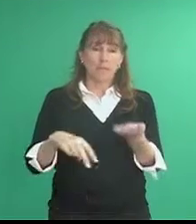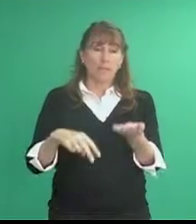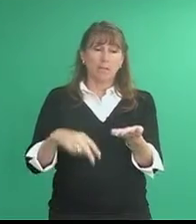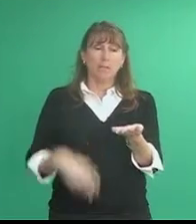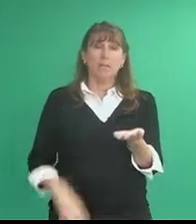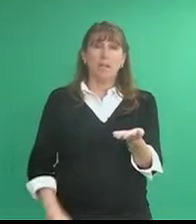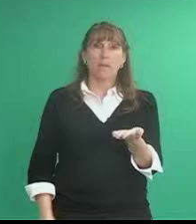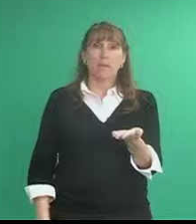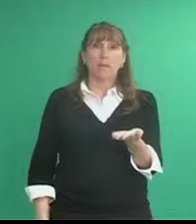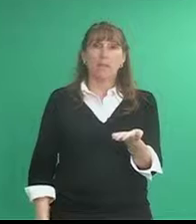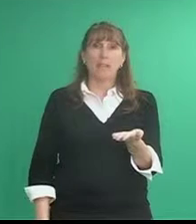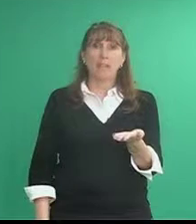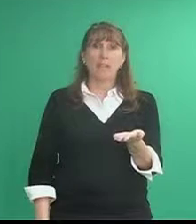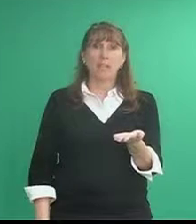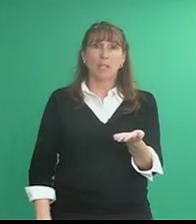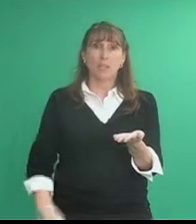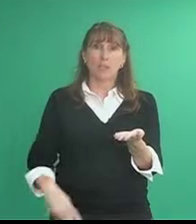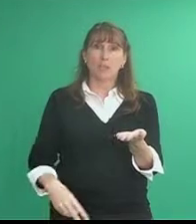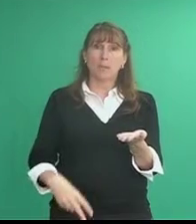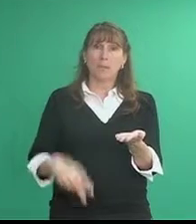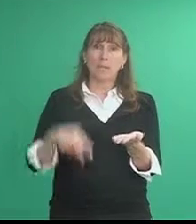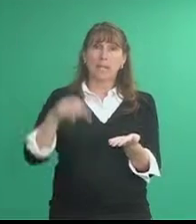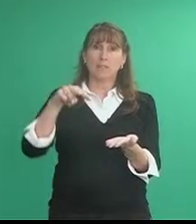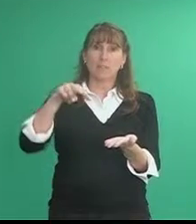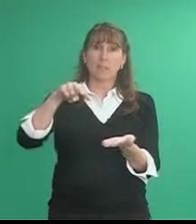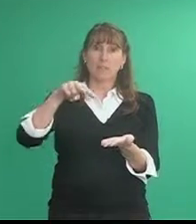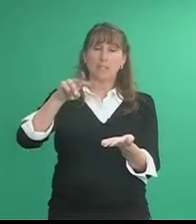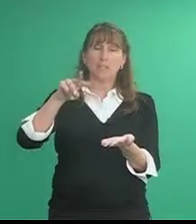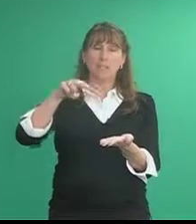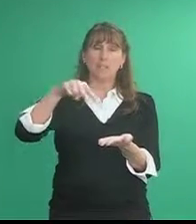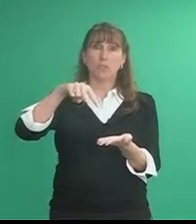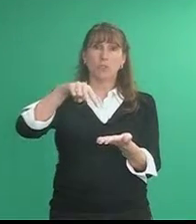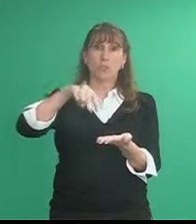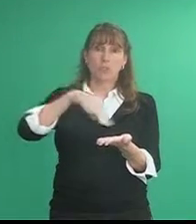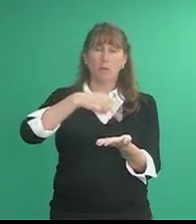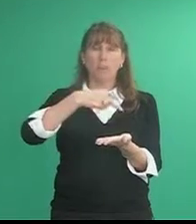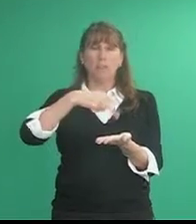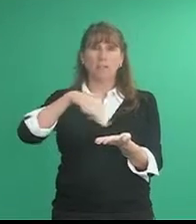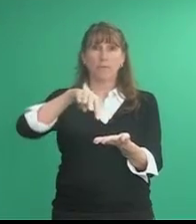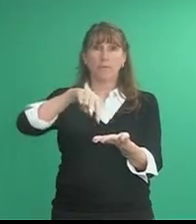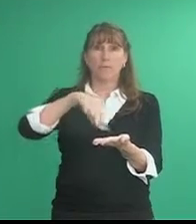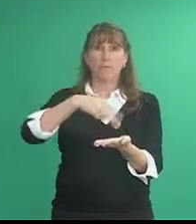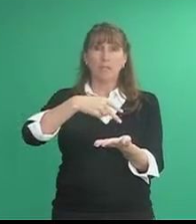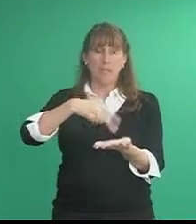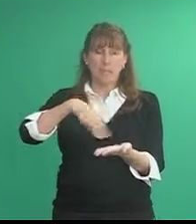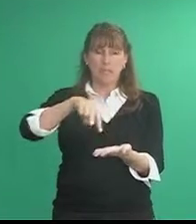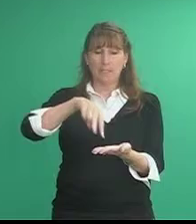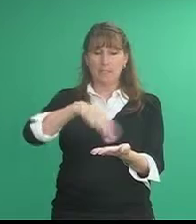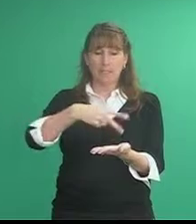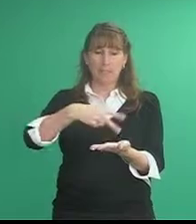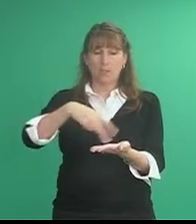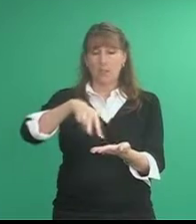[um] five handshape with your base hand your dominant is with the two and go back and forth as if your